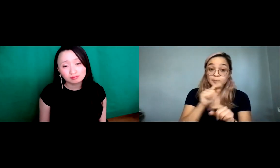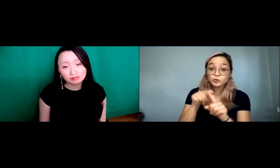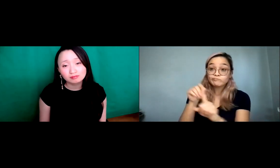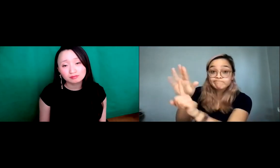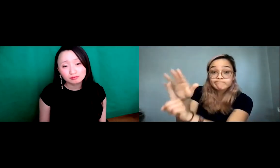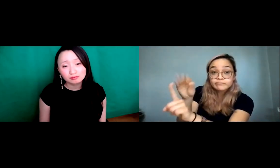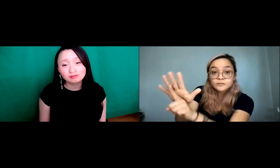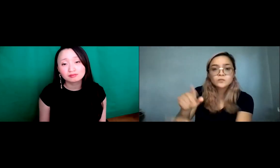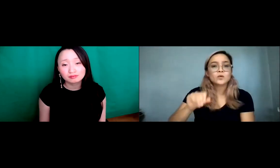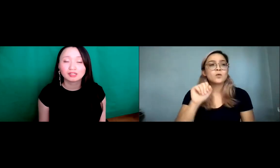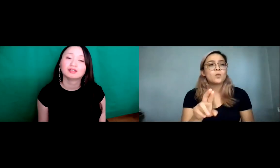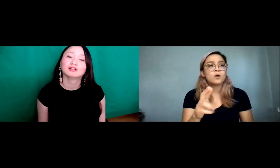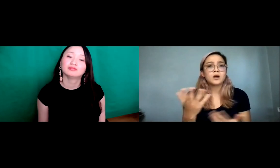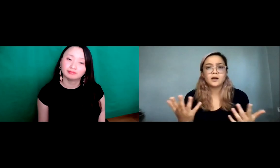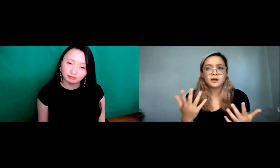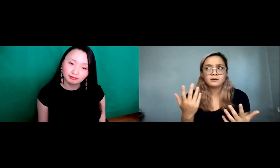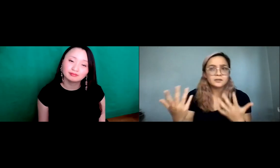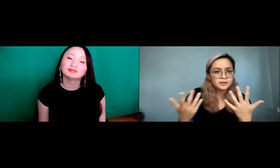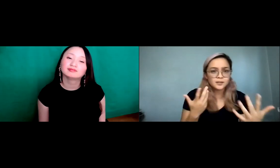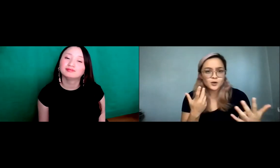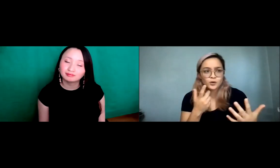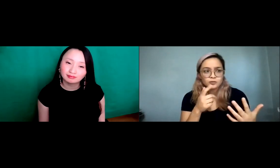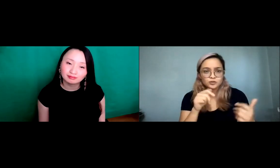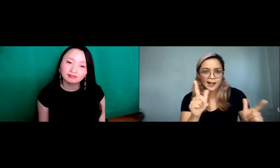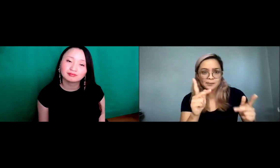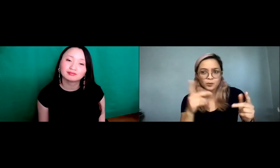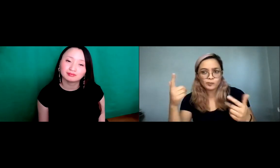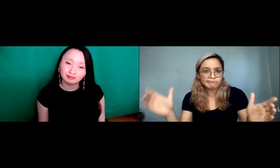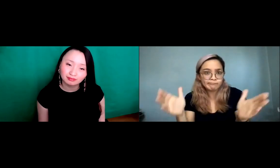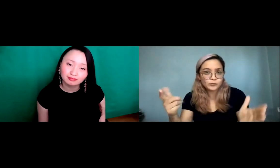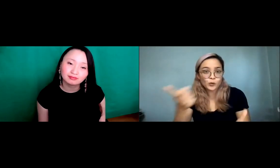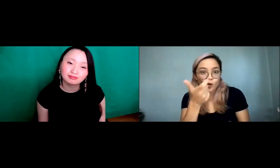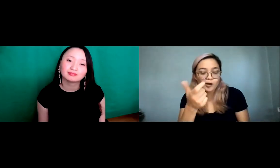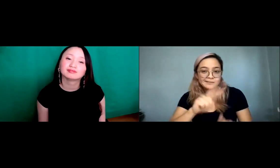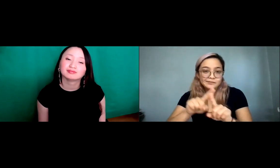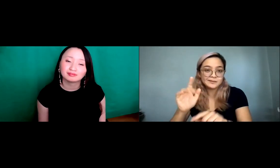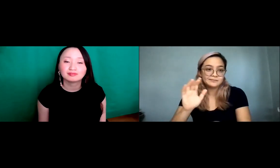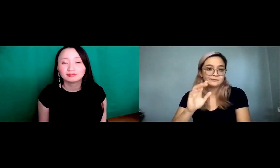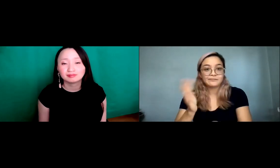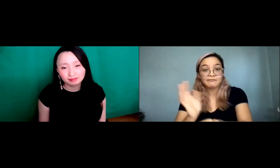to the array of Asian cultures, the diversity that lies within our communities,